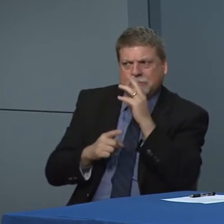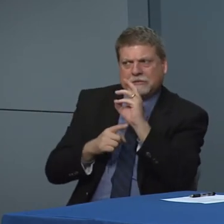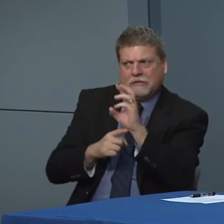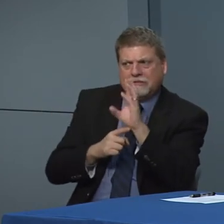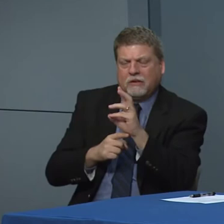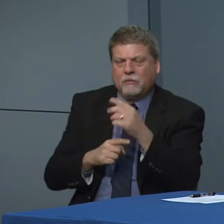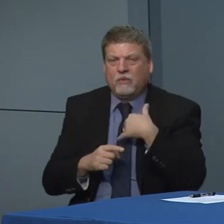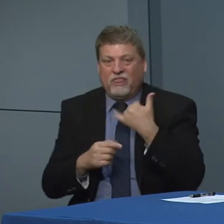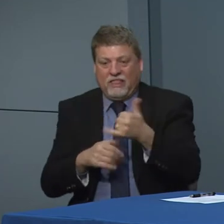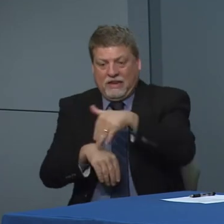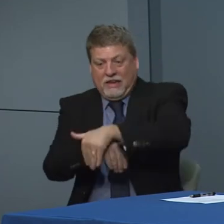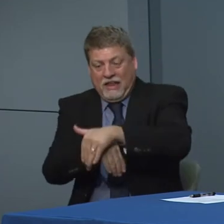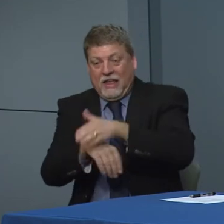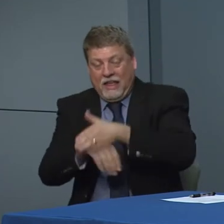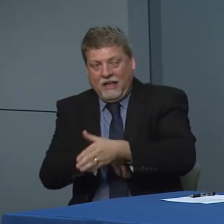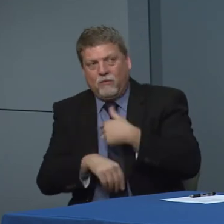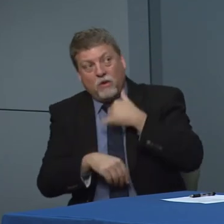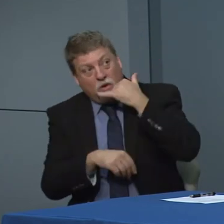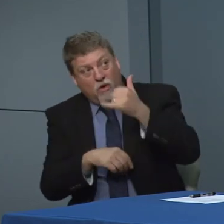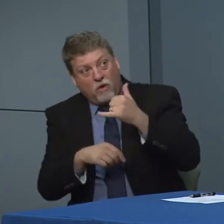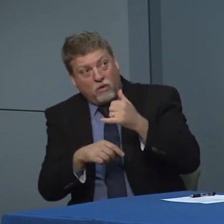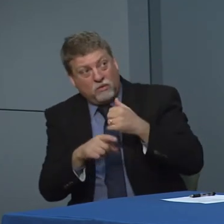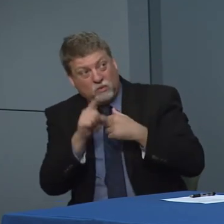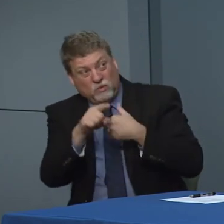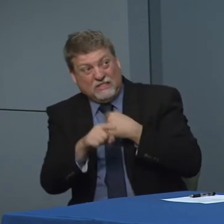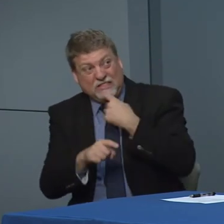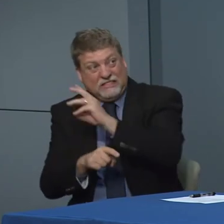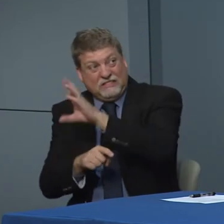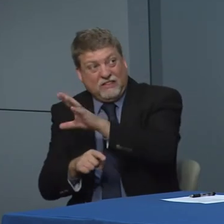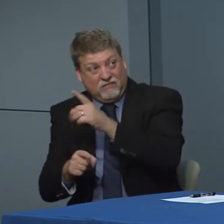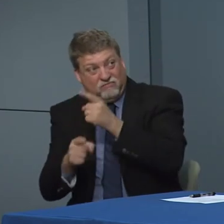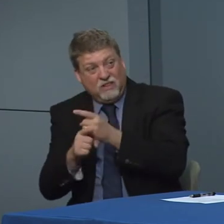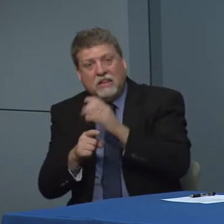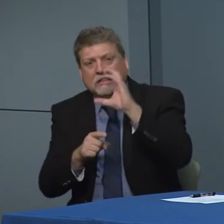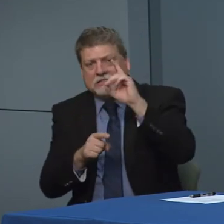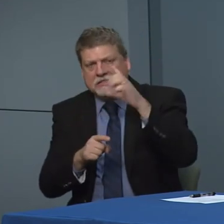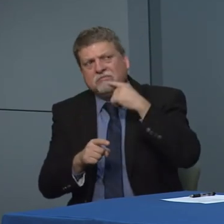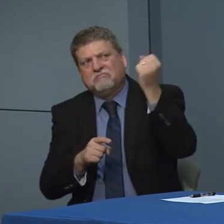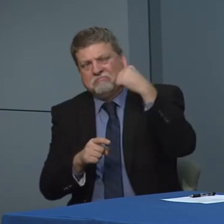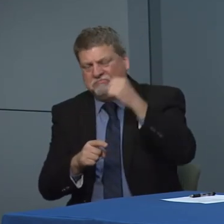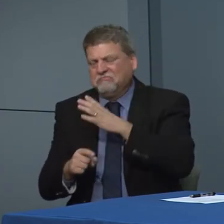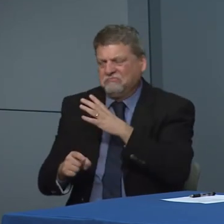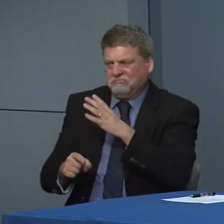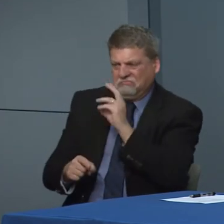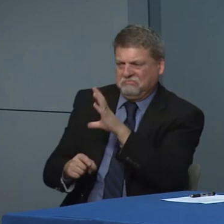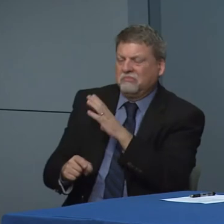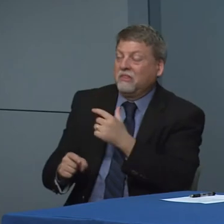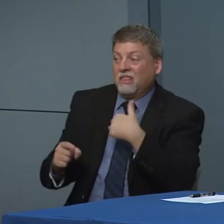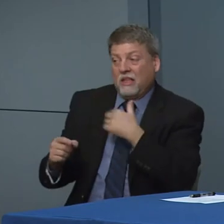call with the CDC that night who said yeah that seems reasonable. So that's that was a point in time the best